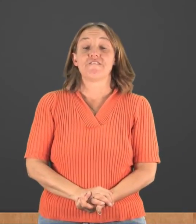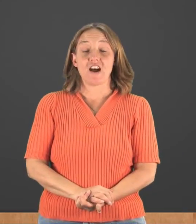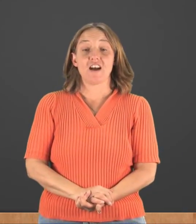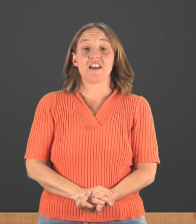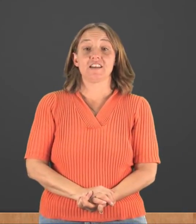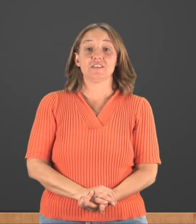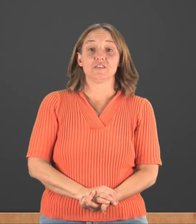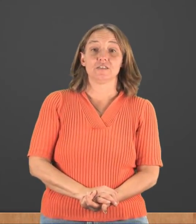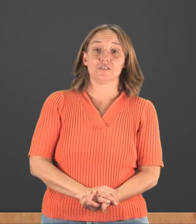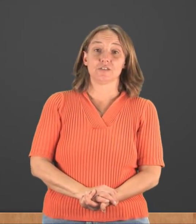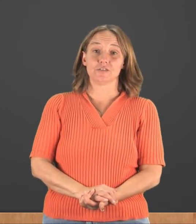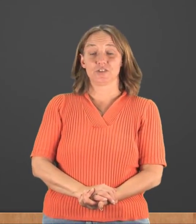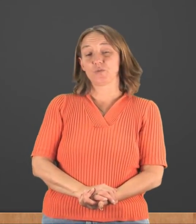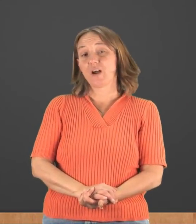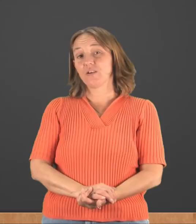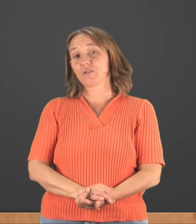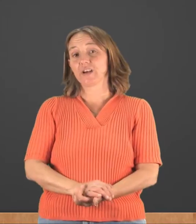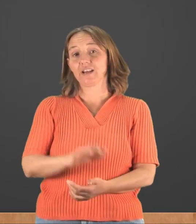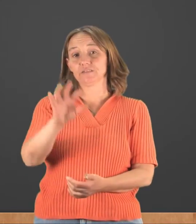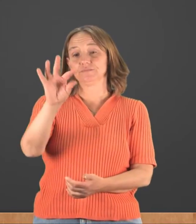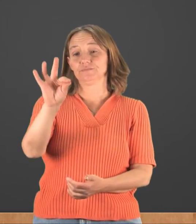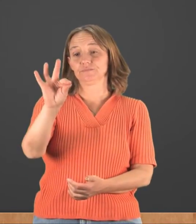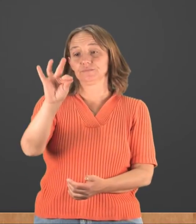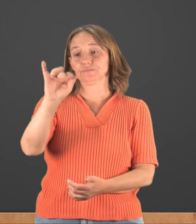Fine, swell, great!